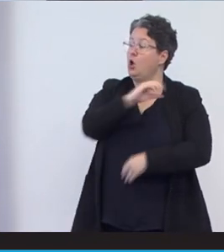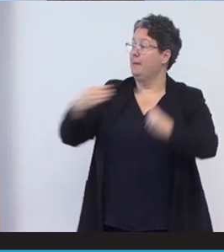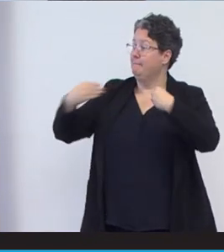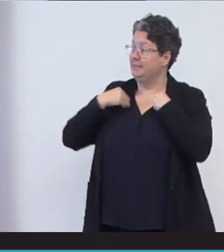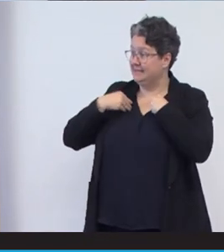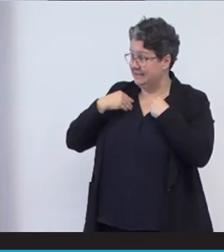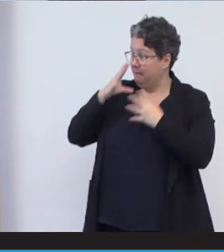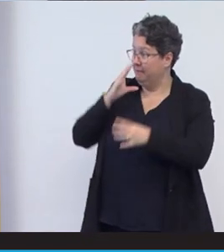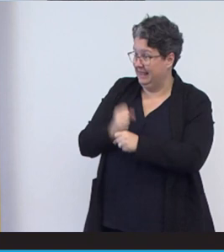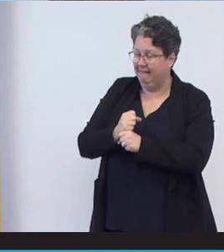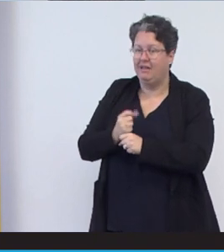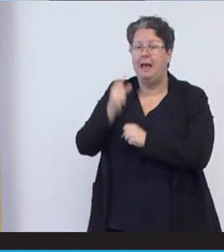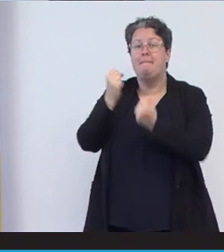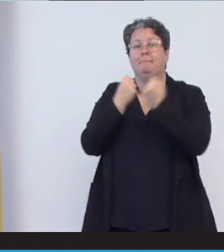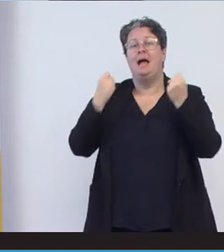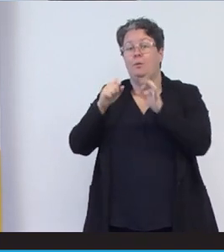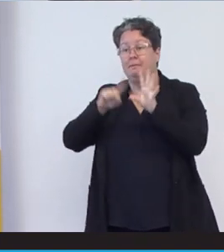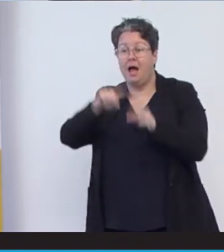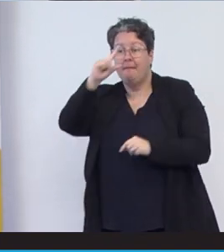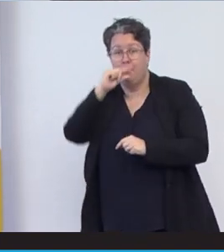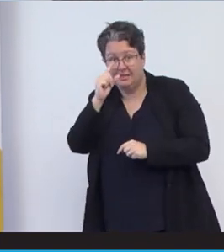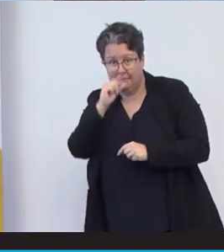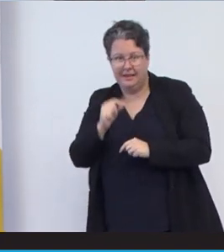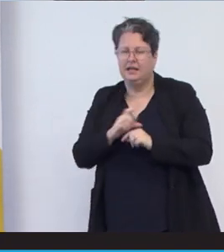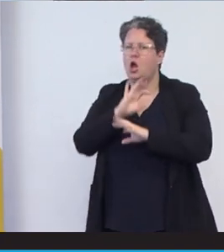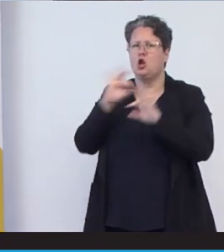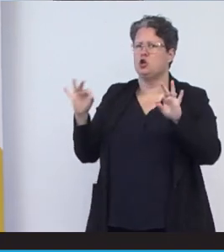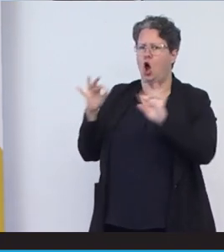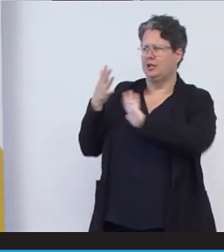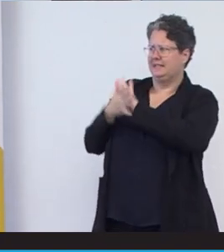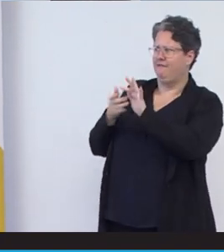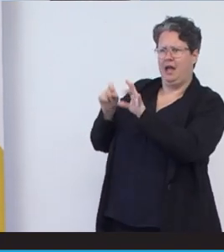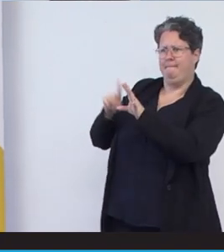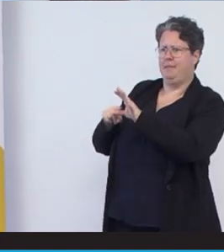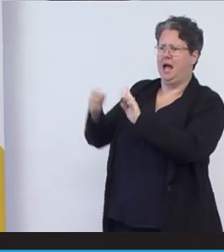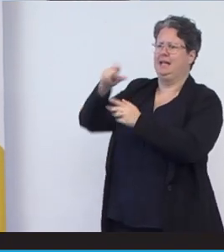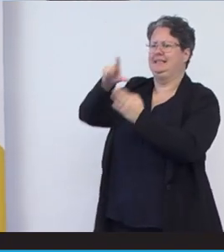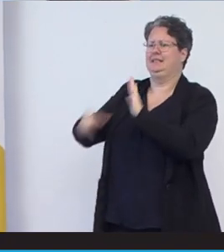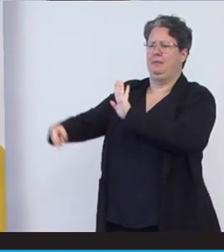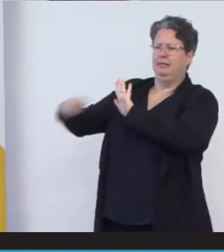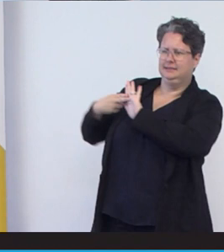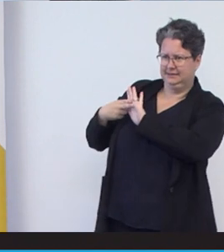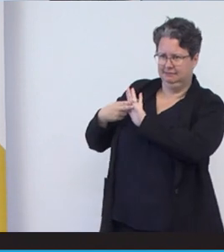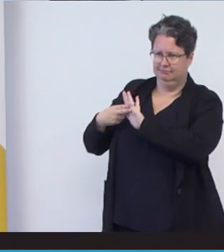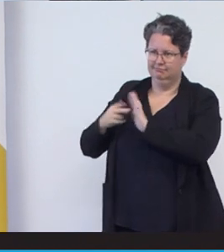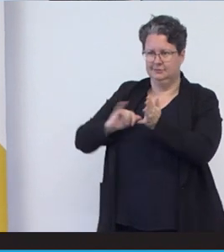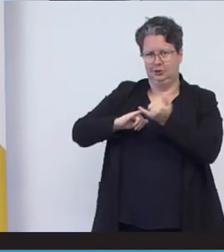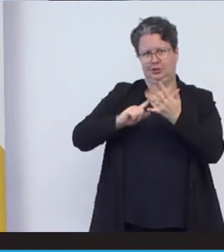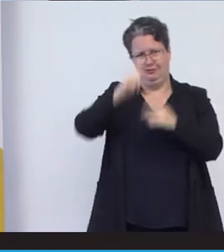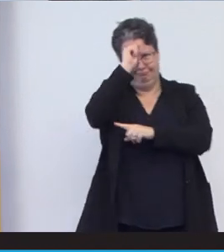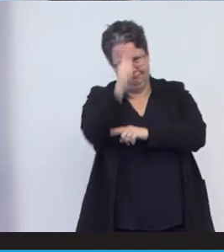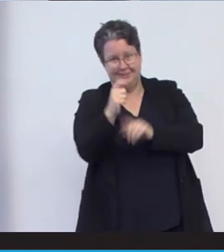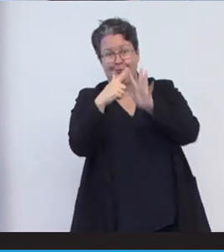powered by possibility, not defined by disability, and that's a testament to Emma and her work. I